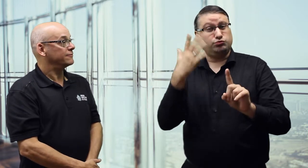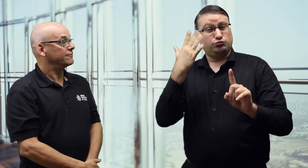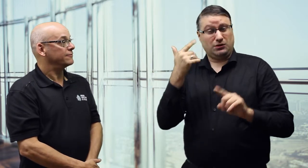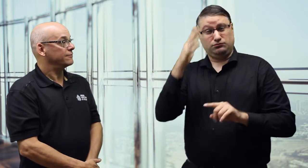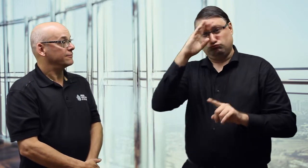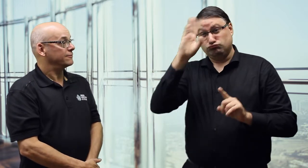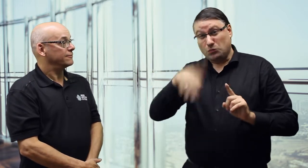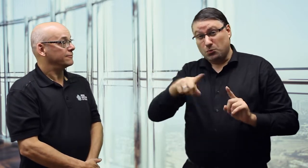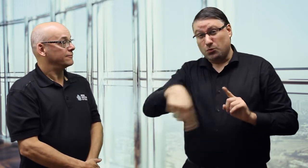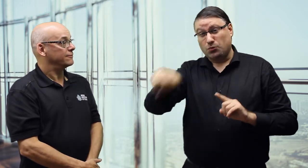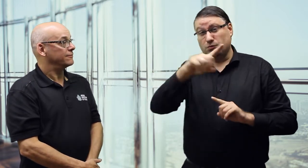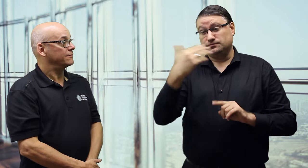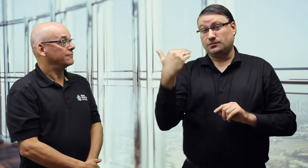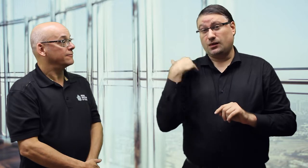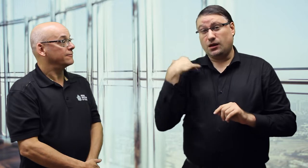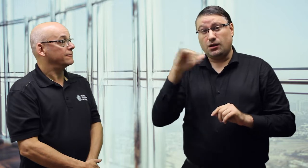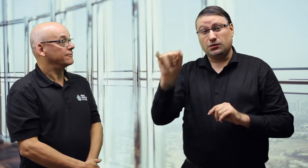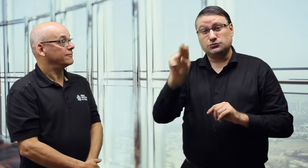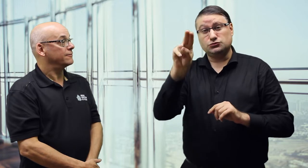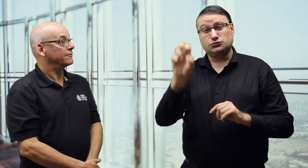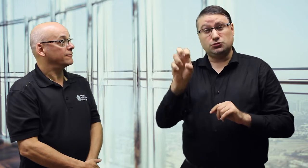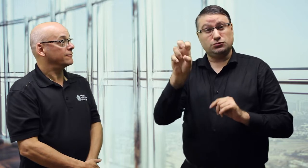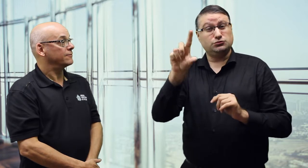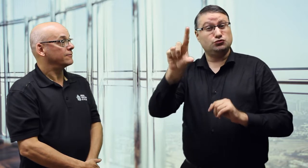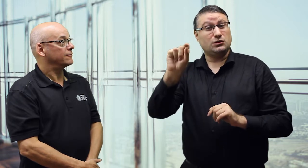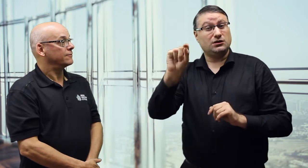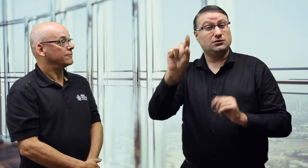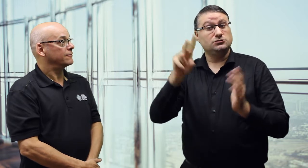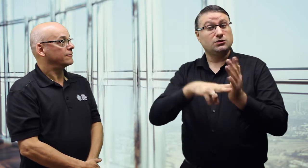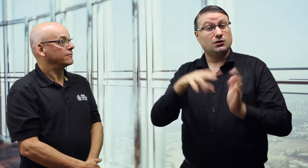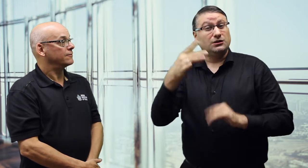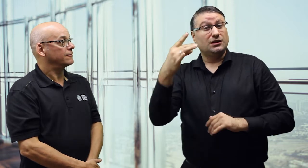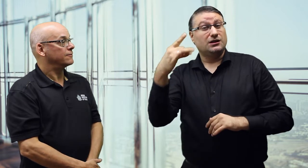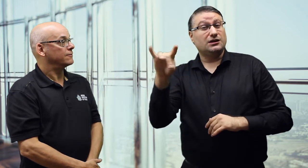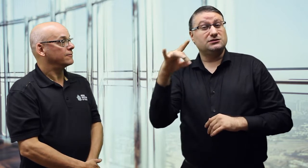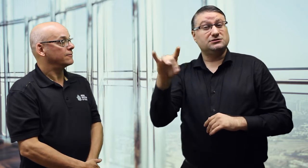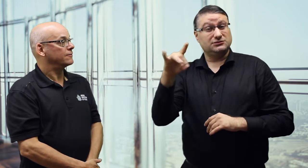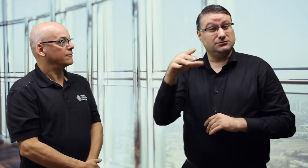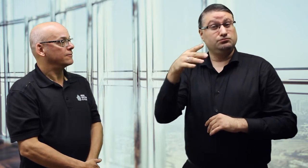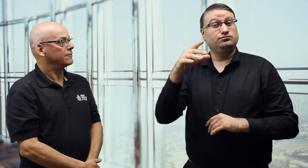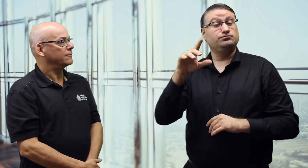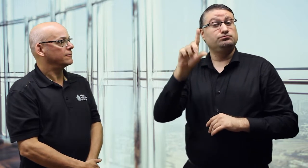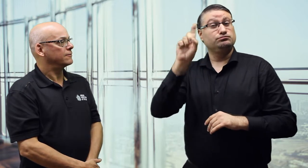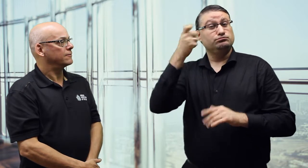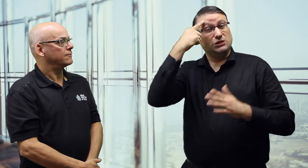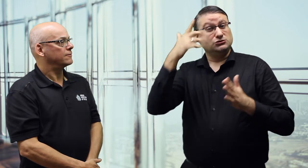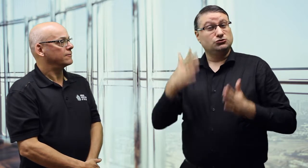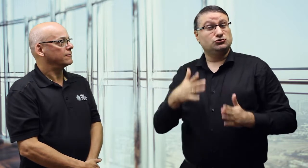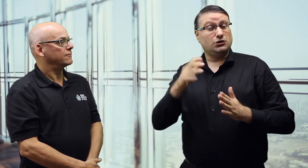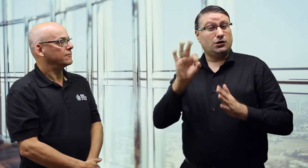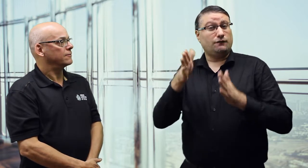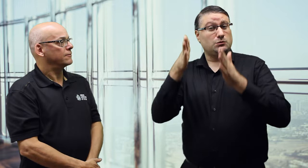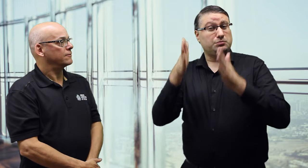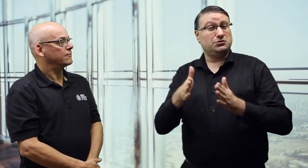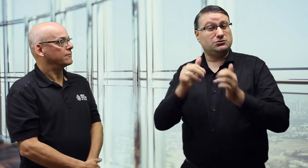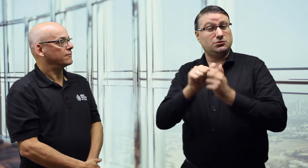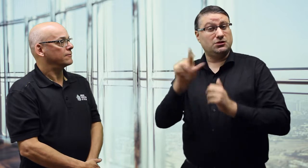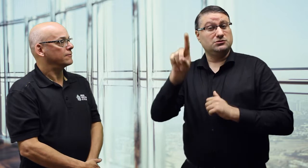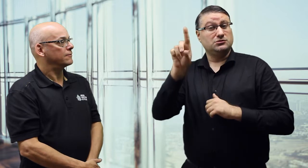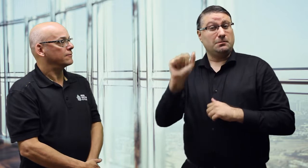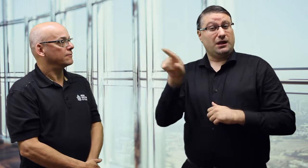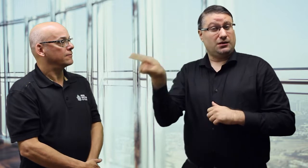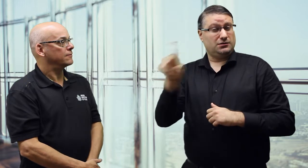There is a more specific reason. Did you know that in, 20 June 2018, the Minister of Persons with Disabilities,